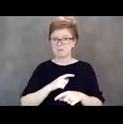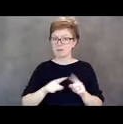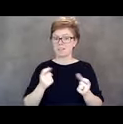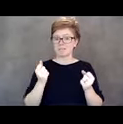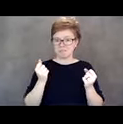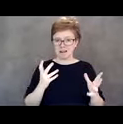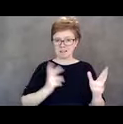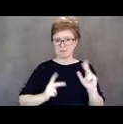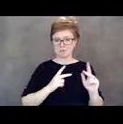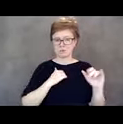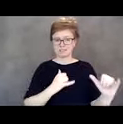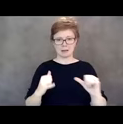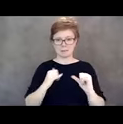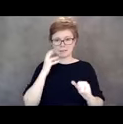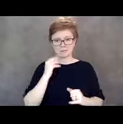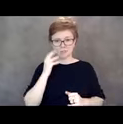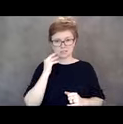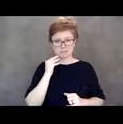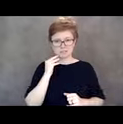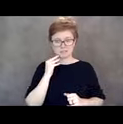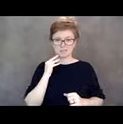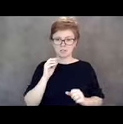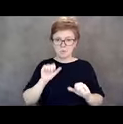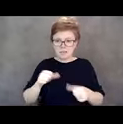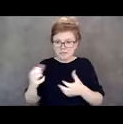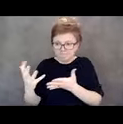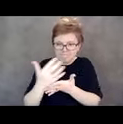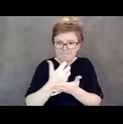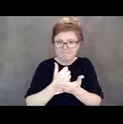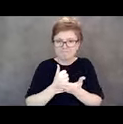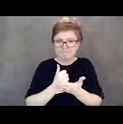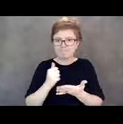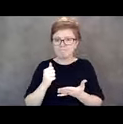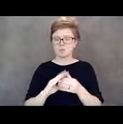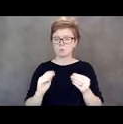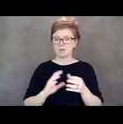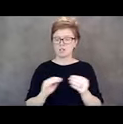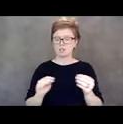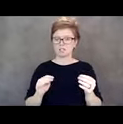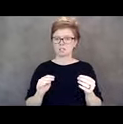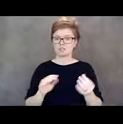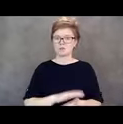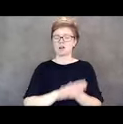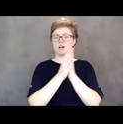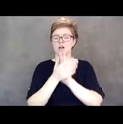and we were able to actually rally those really quickly and make it so there’s, not as many as,